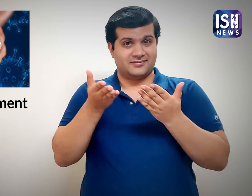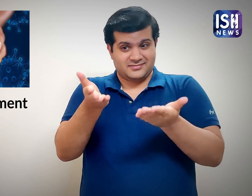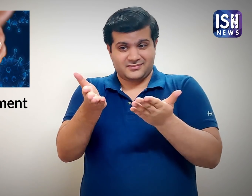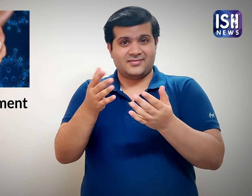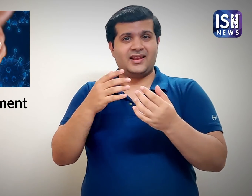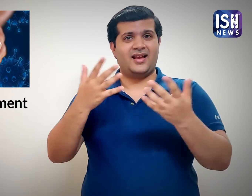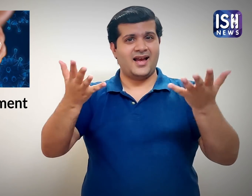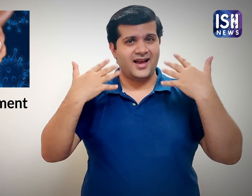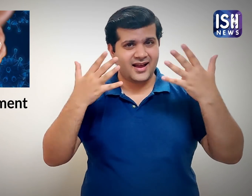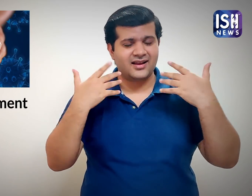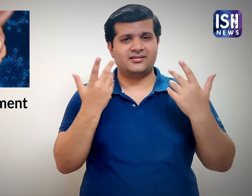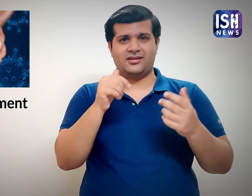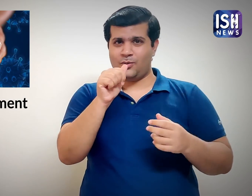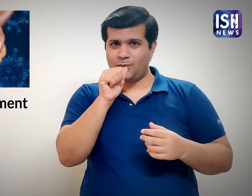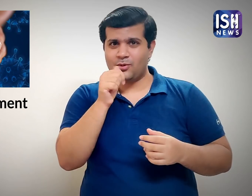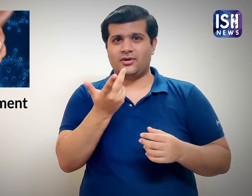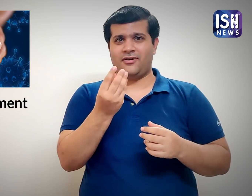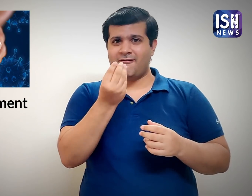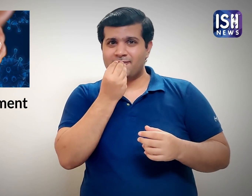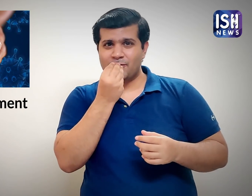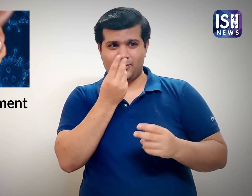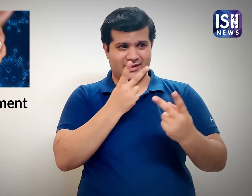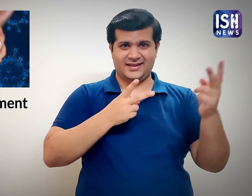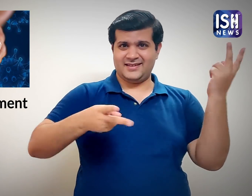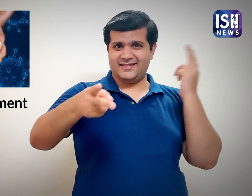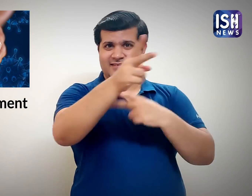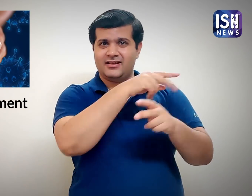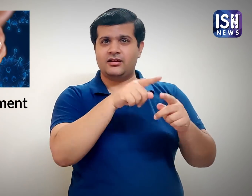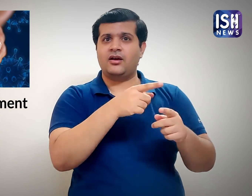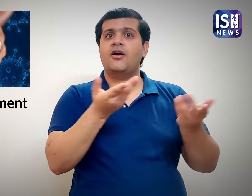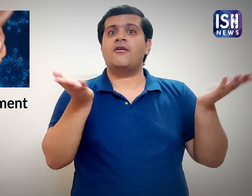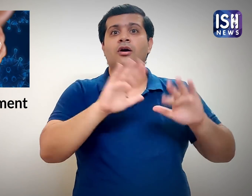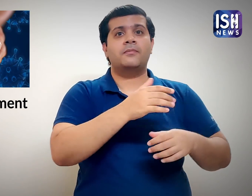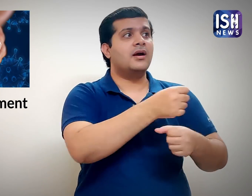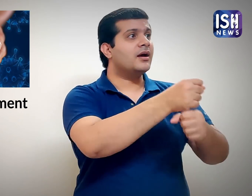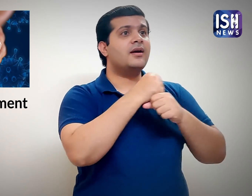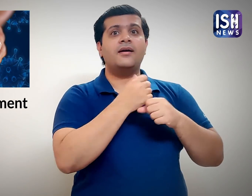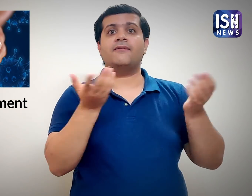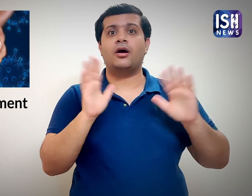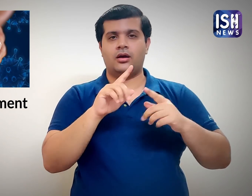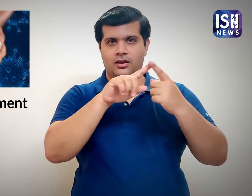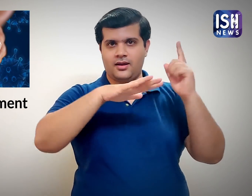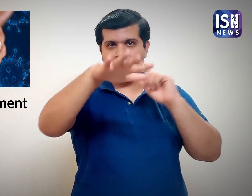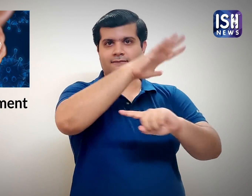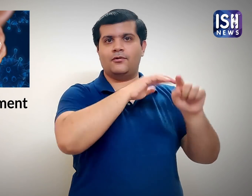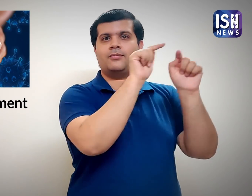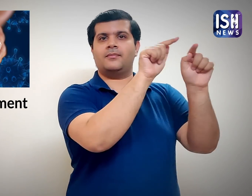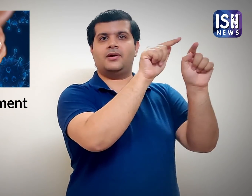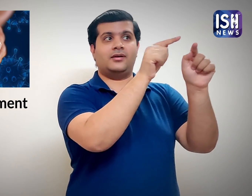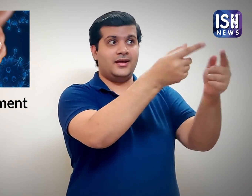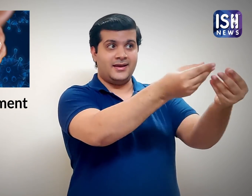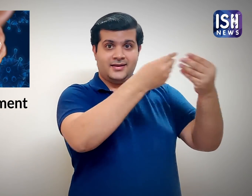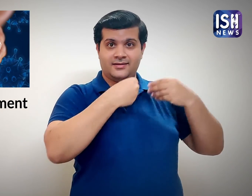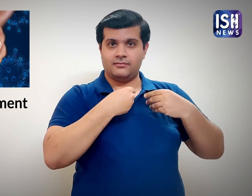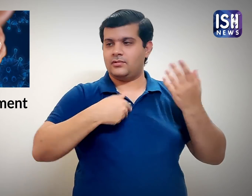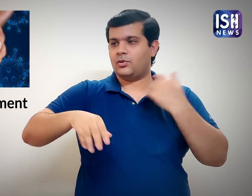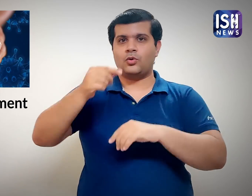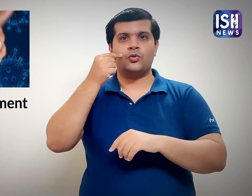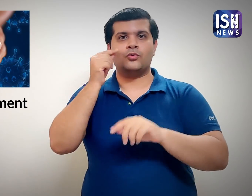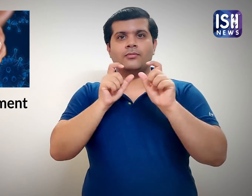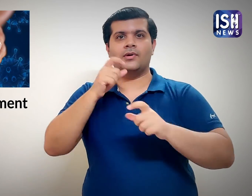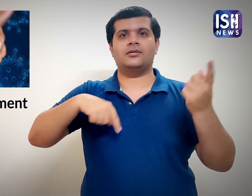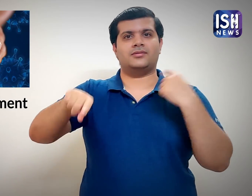Air, water, sun, food, etc. are all gifts from the environment to human beings.